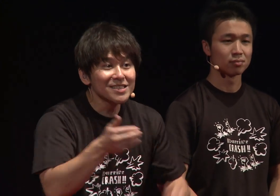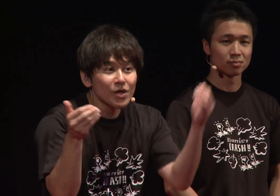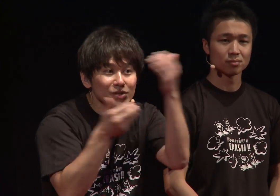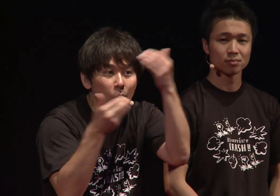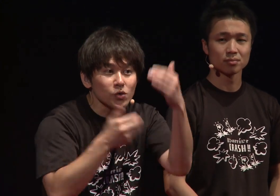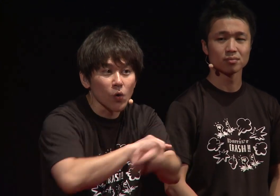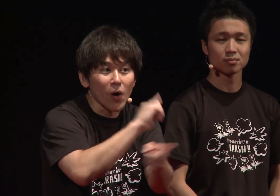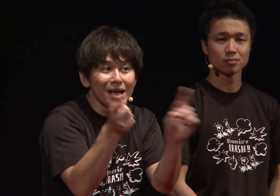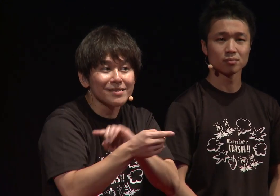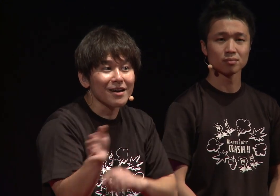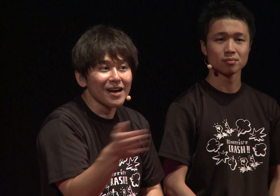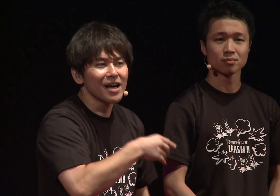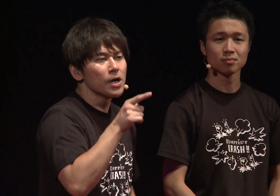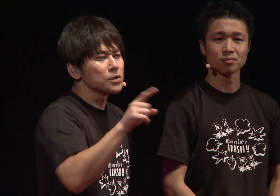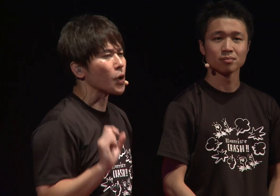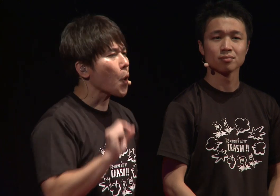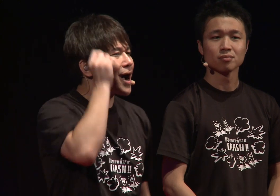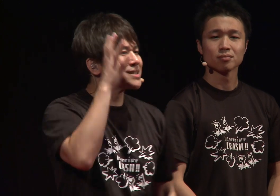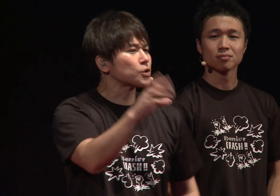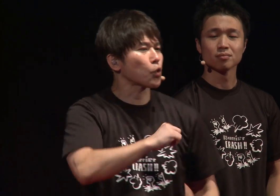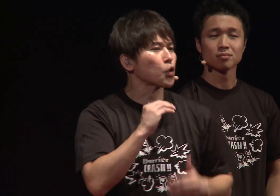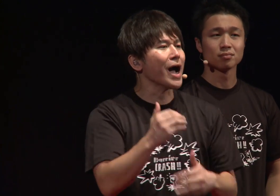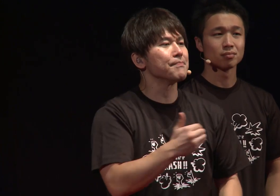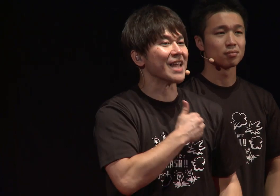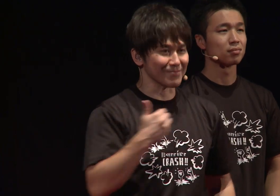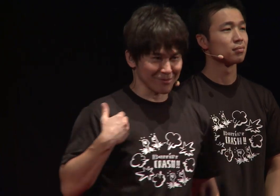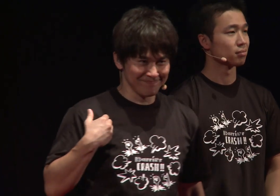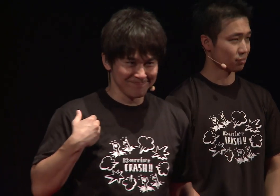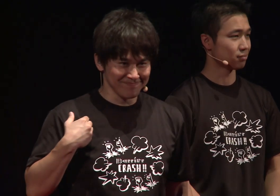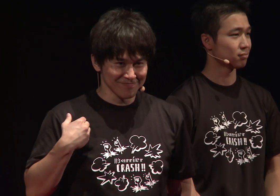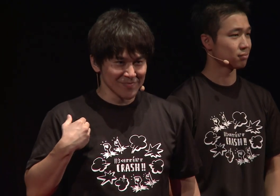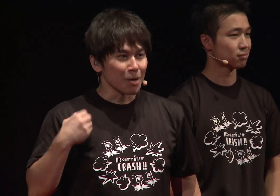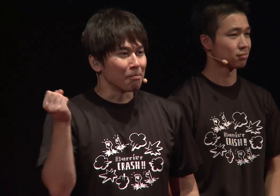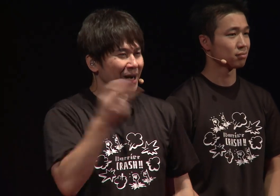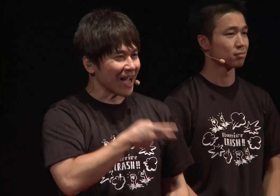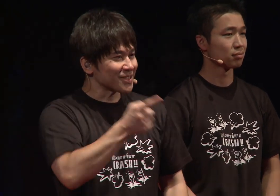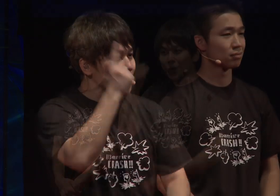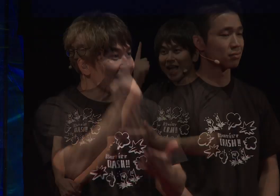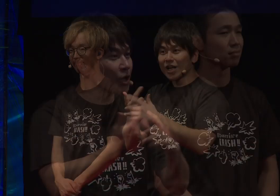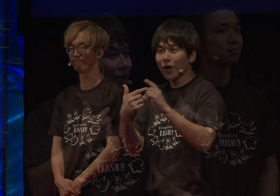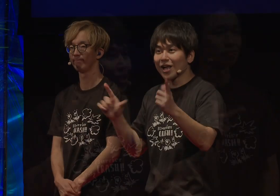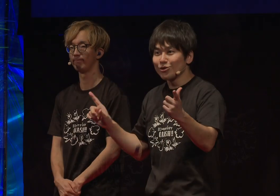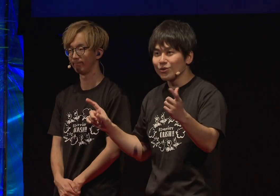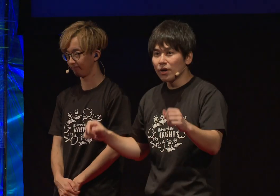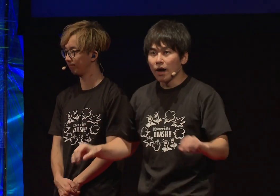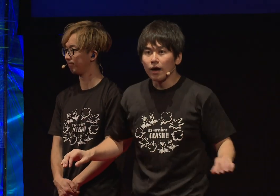You can tell by how the other person's facial expression changes. But there is more.